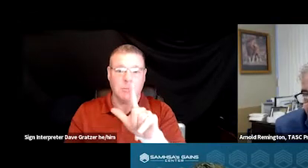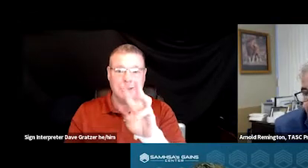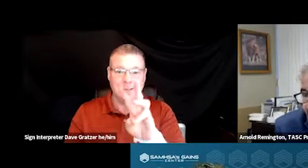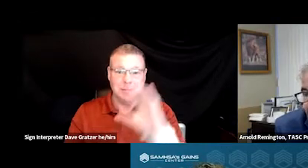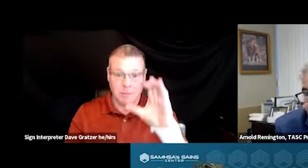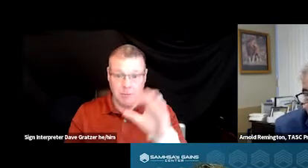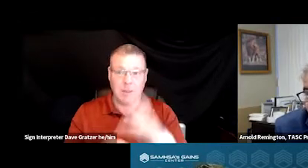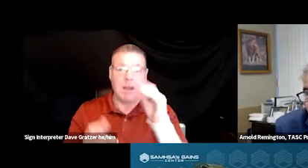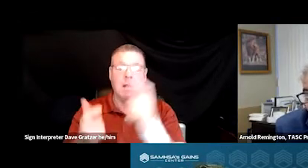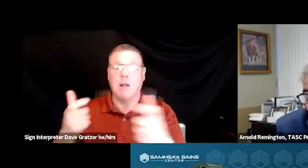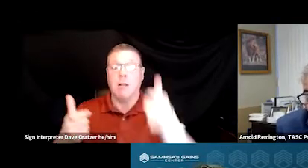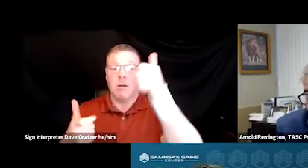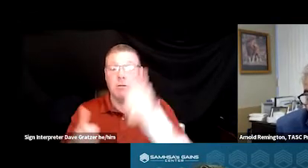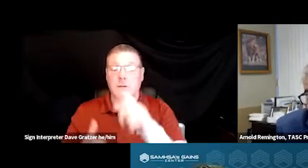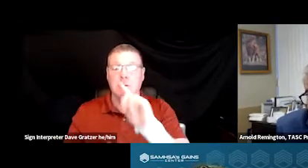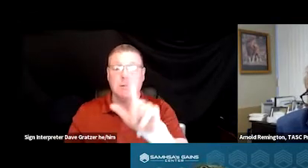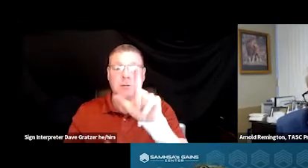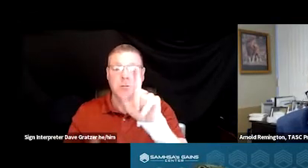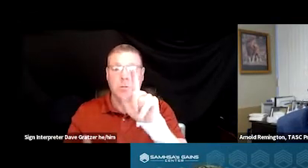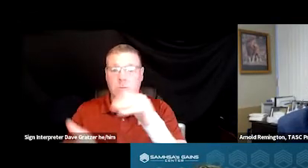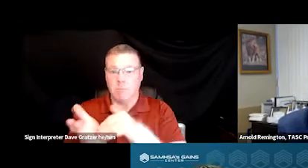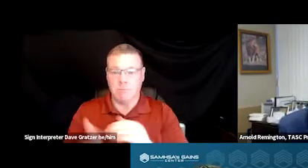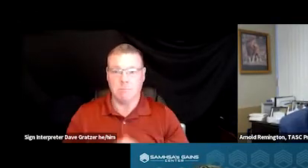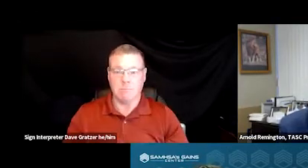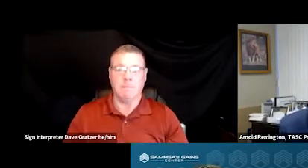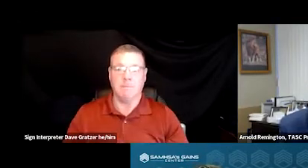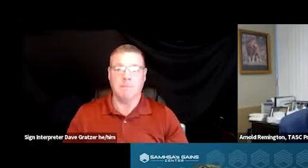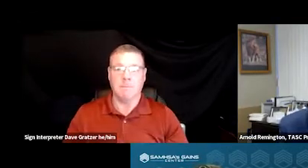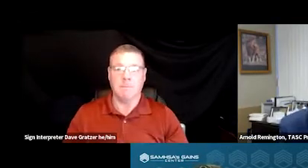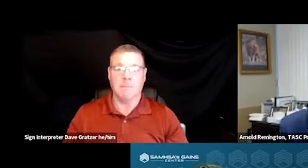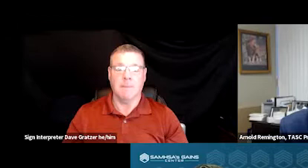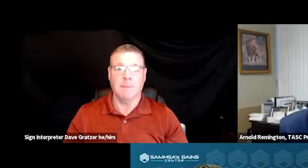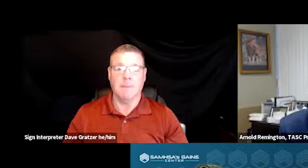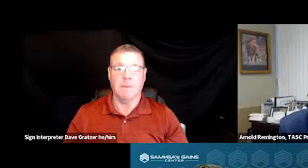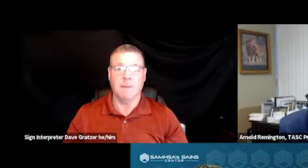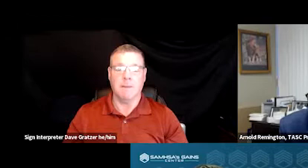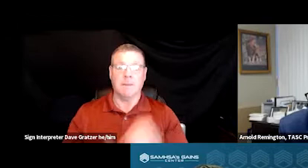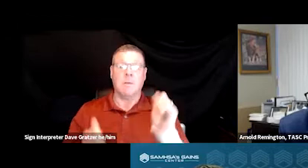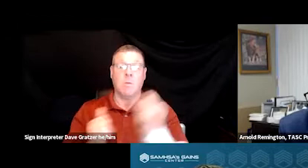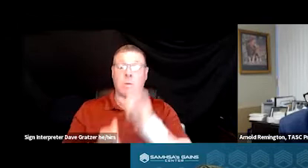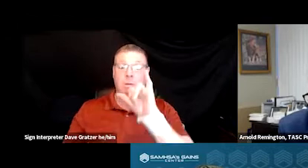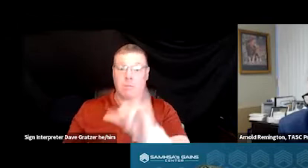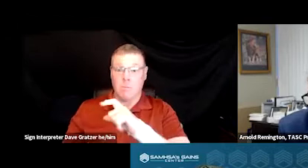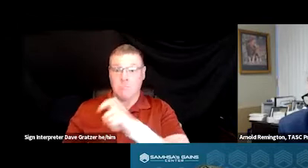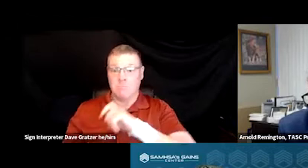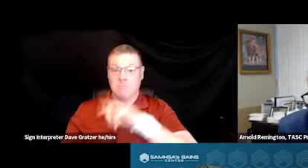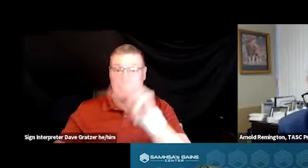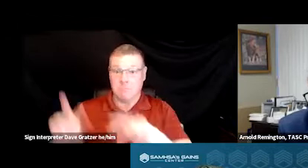and the largest is 21,000. So with those law enforcement agencies that we cover,